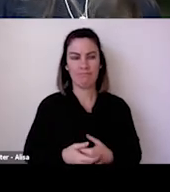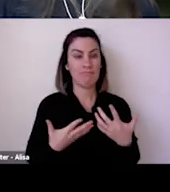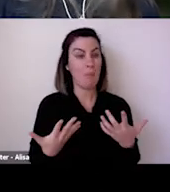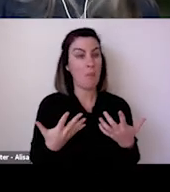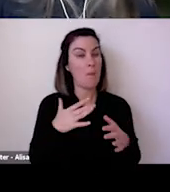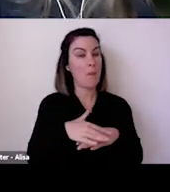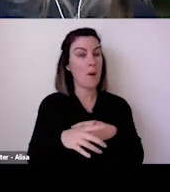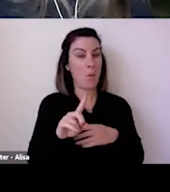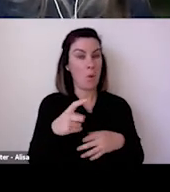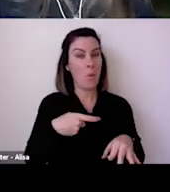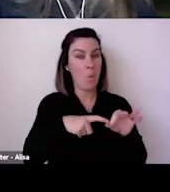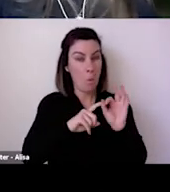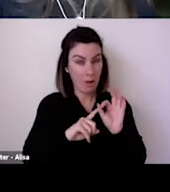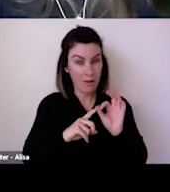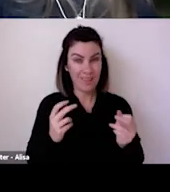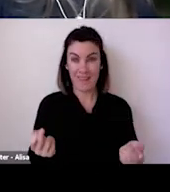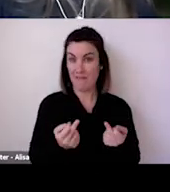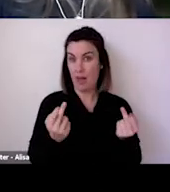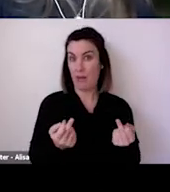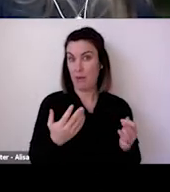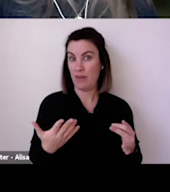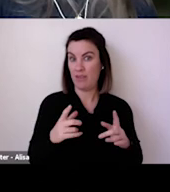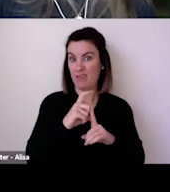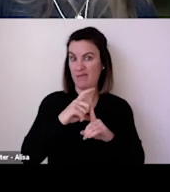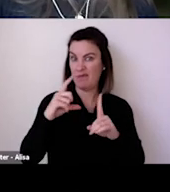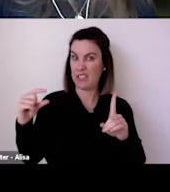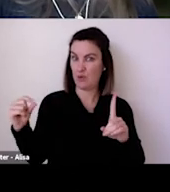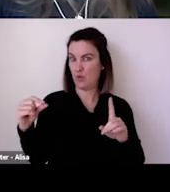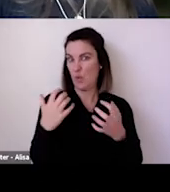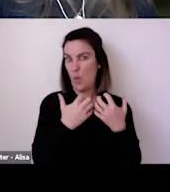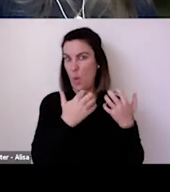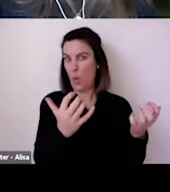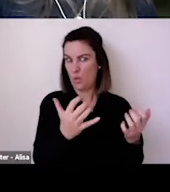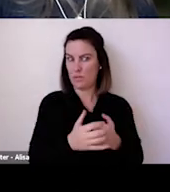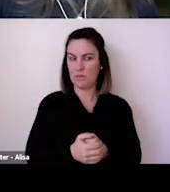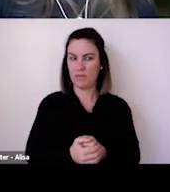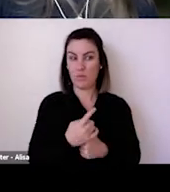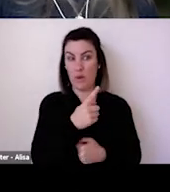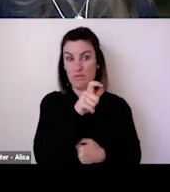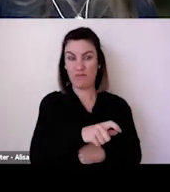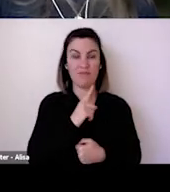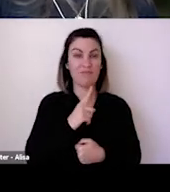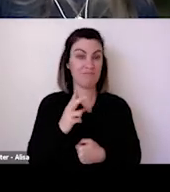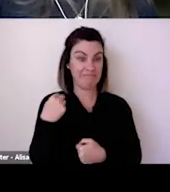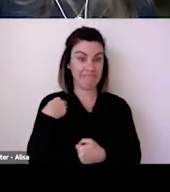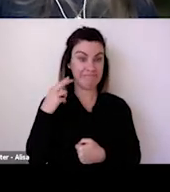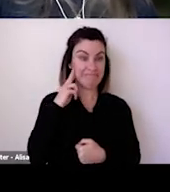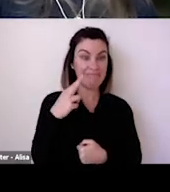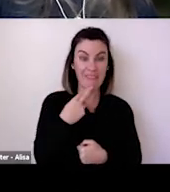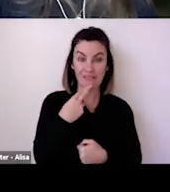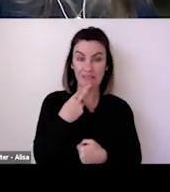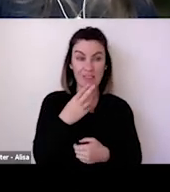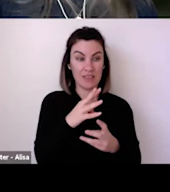As this becomes an accessibility challenge after a year from now, a year and a half from